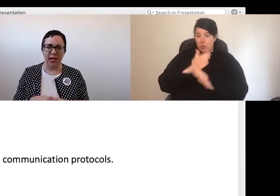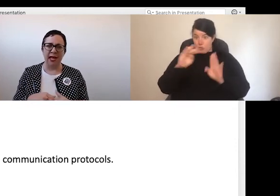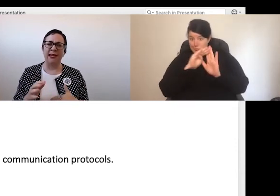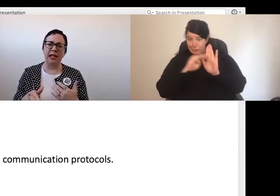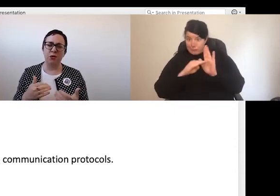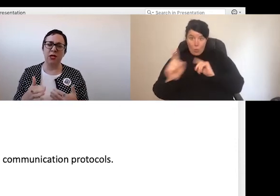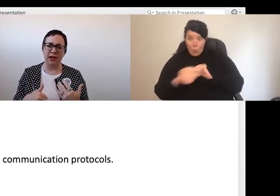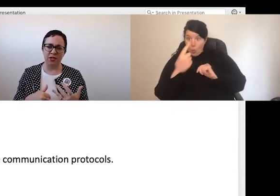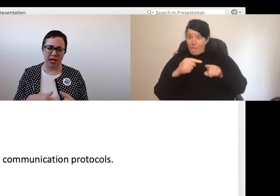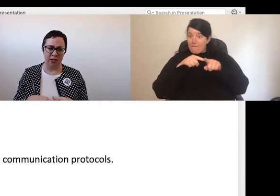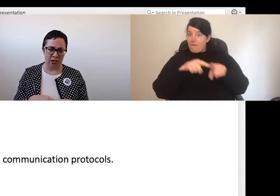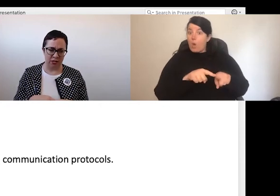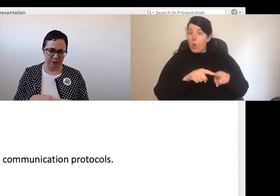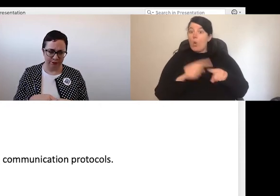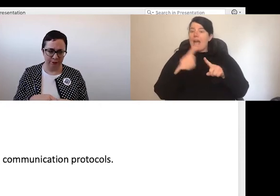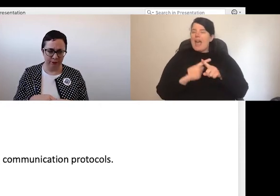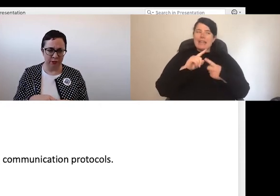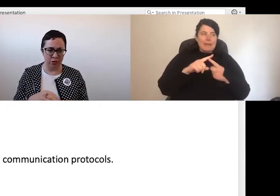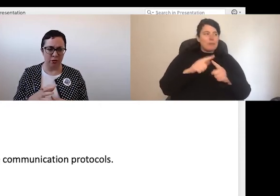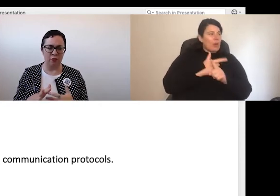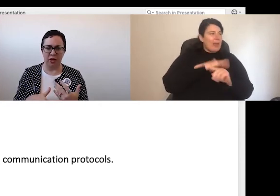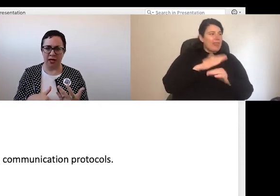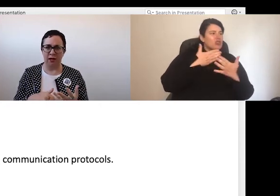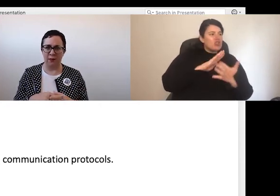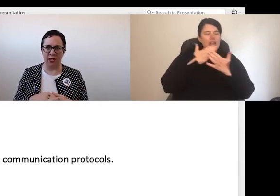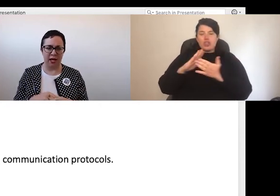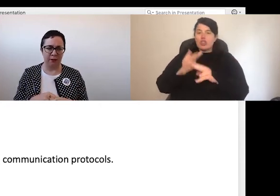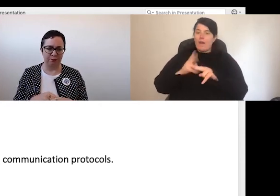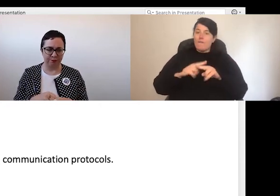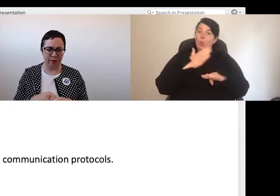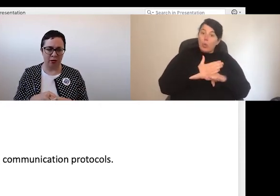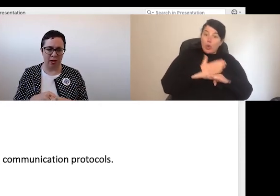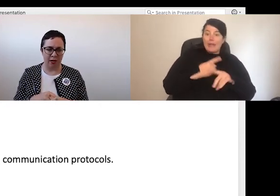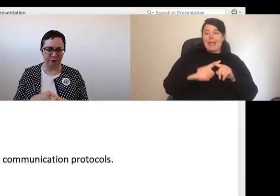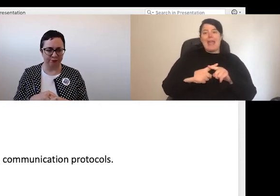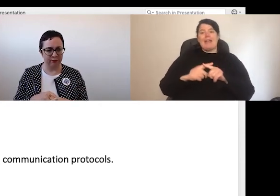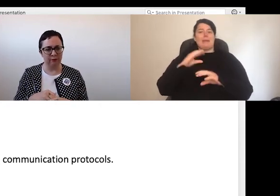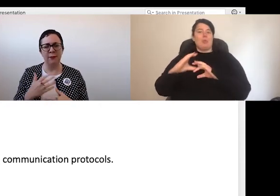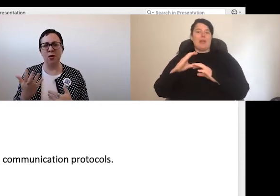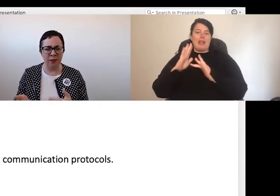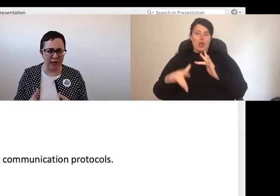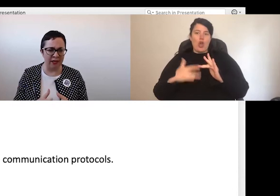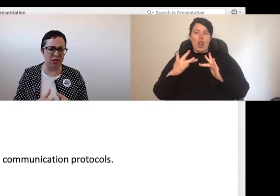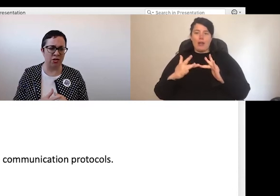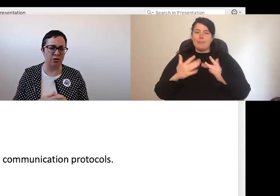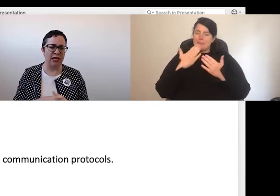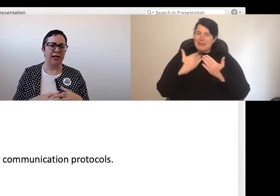And keep talking about the challenges, too, of working and communicating online. Be open about the issues.